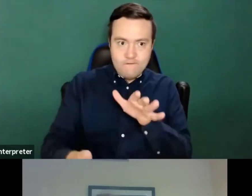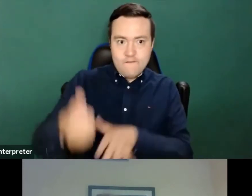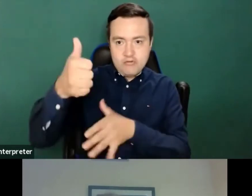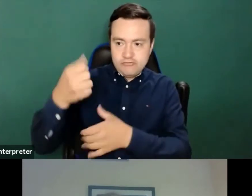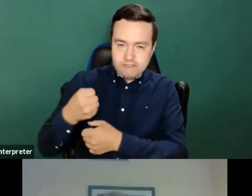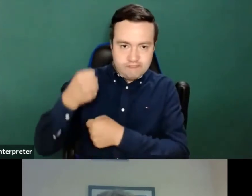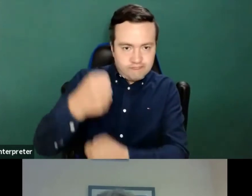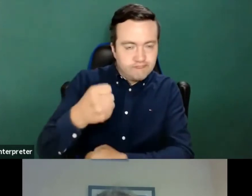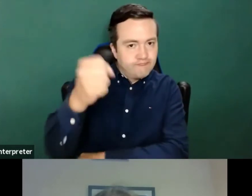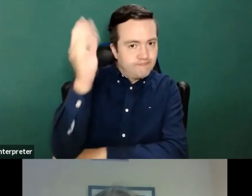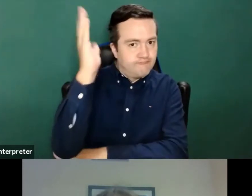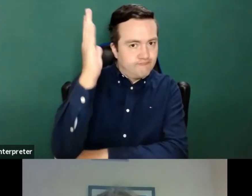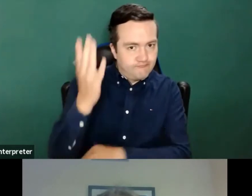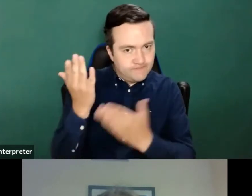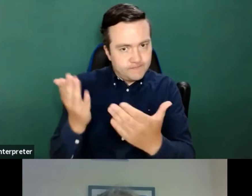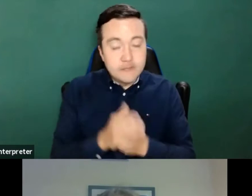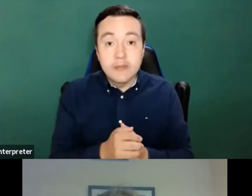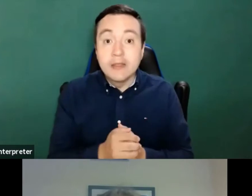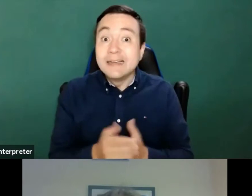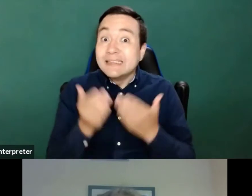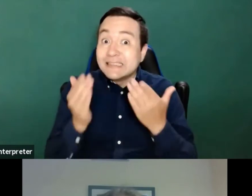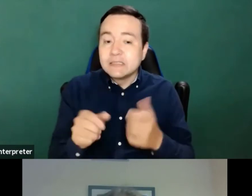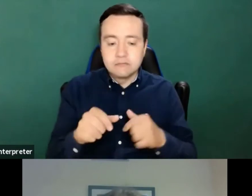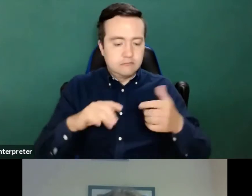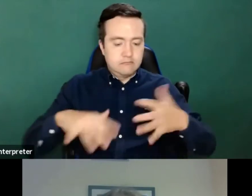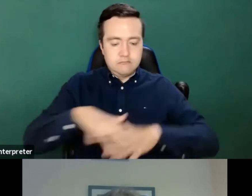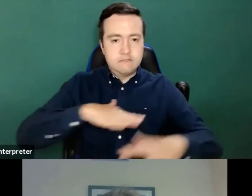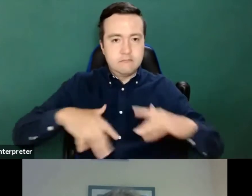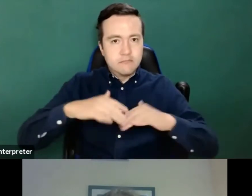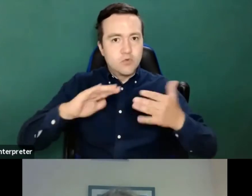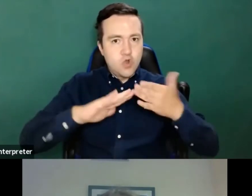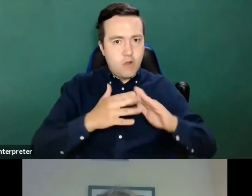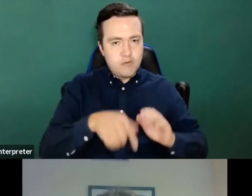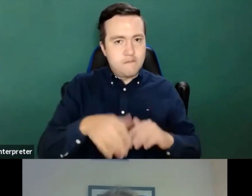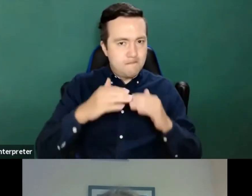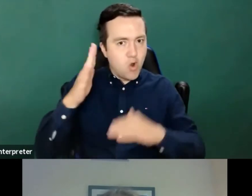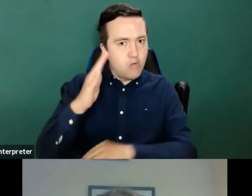One of the most inspiring speakers in our community, my dear friend, who is also the